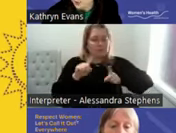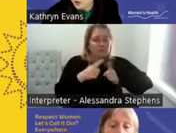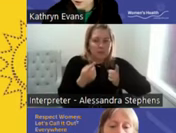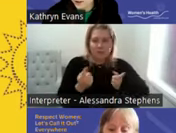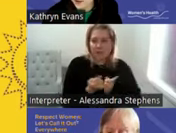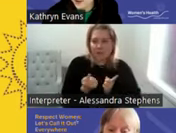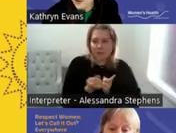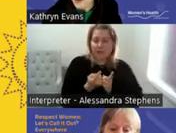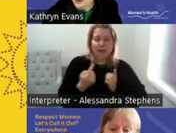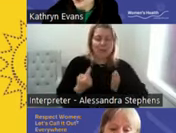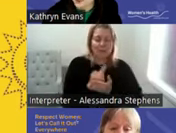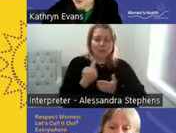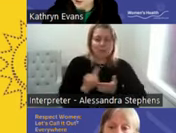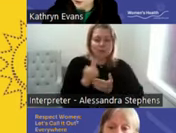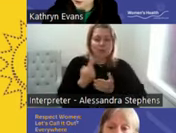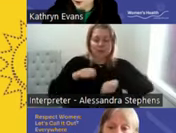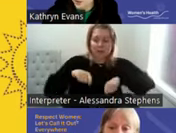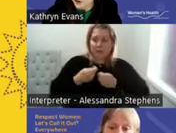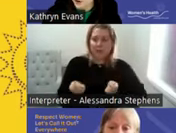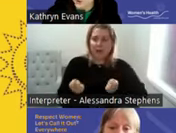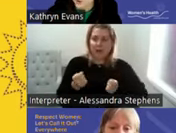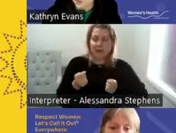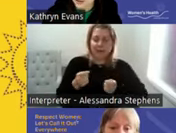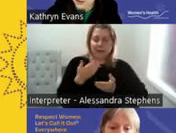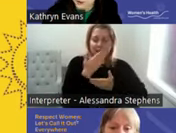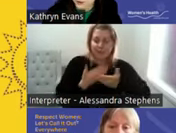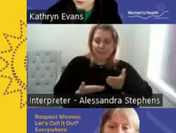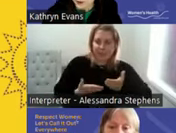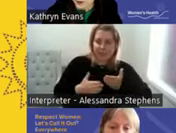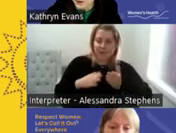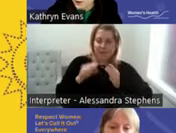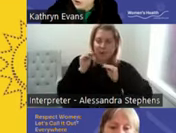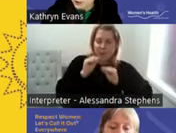opportunity to take in the information, rather than one big session. There also